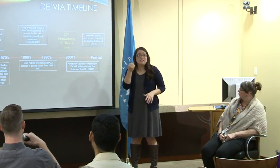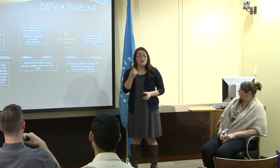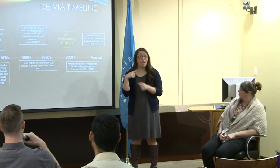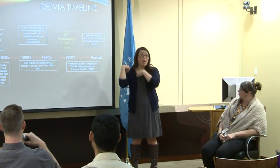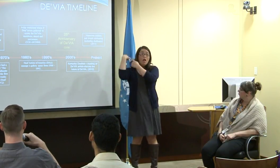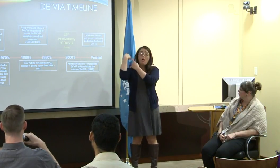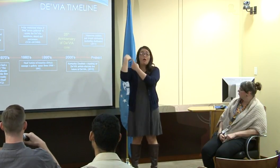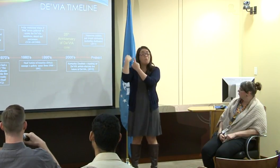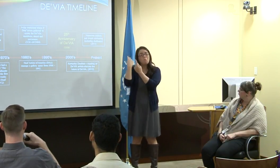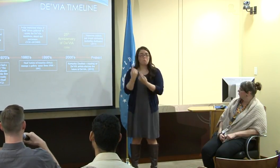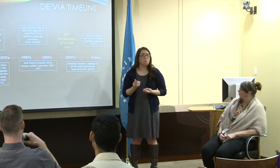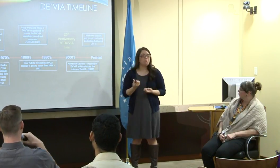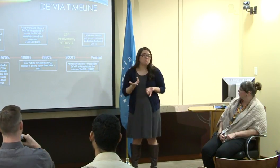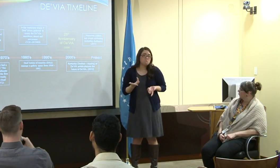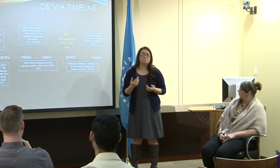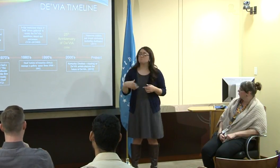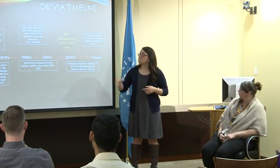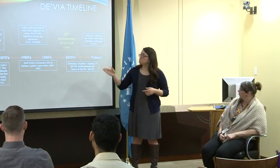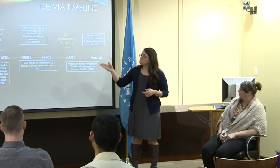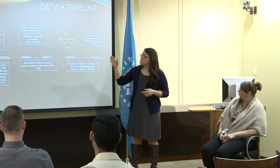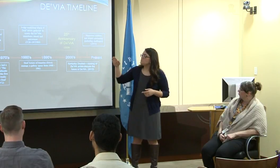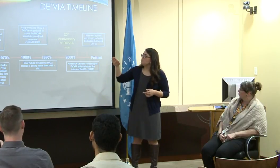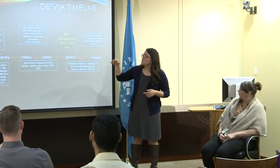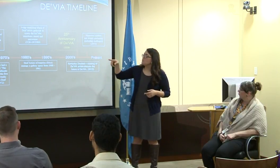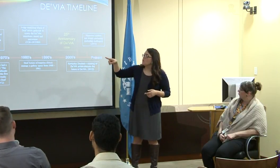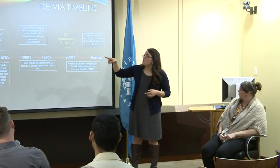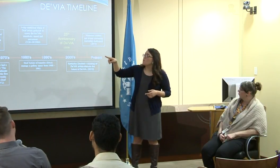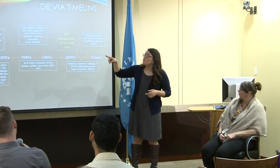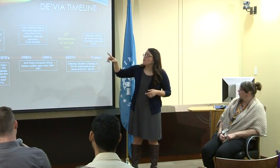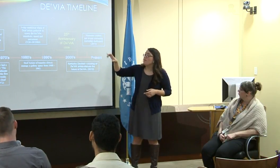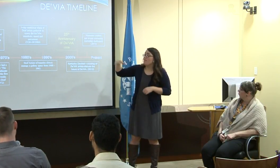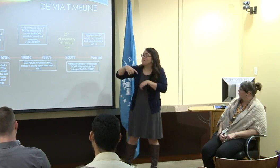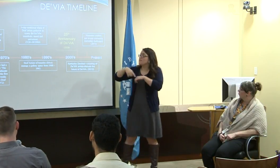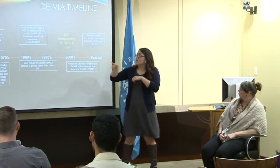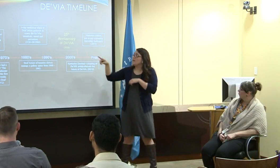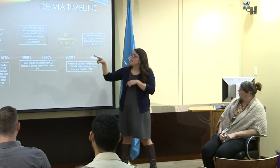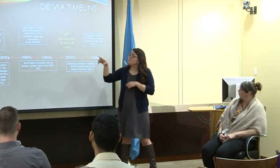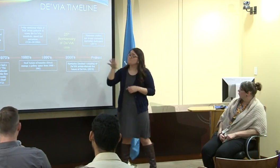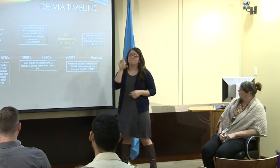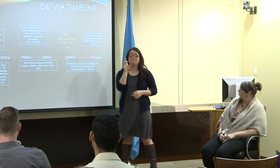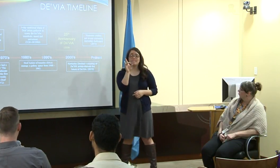It was in the '60s, and there wasn't too much of an established